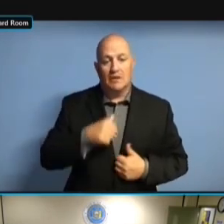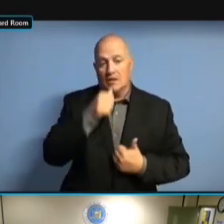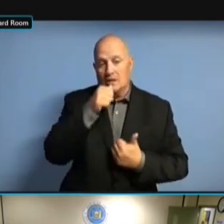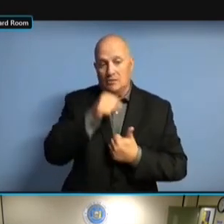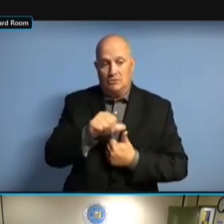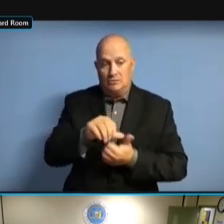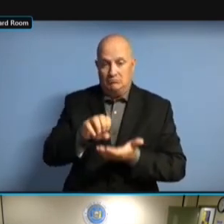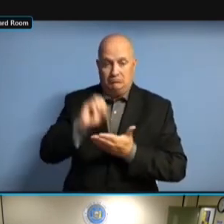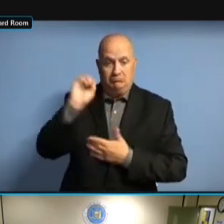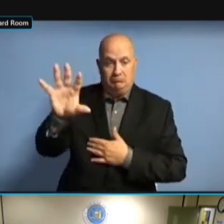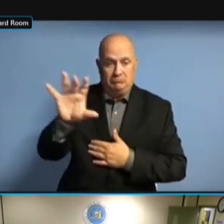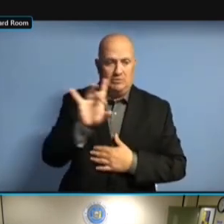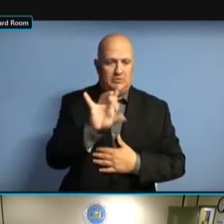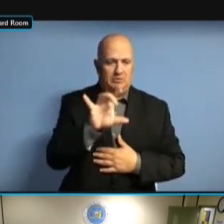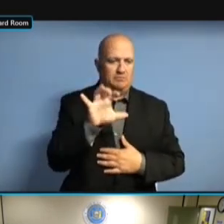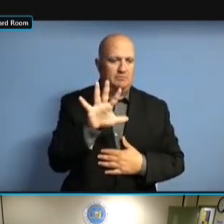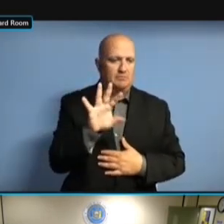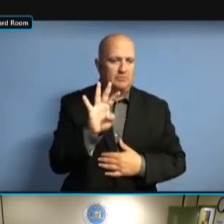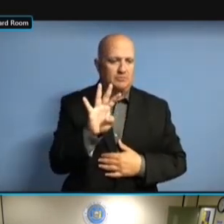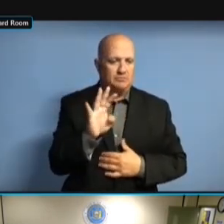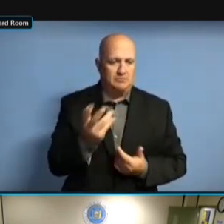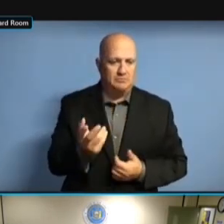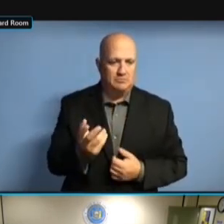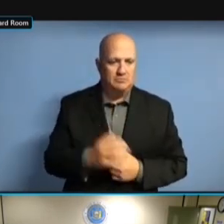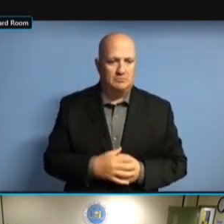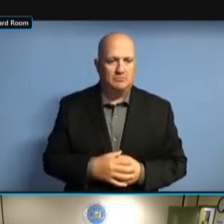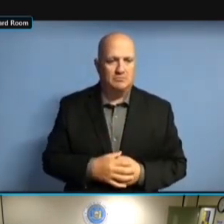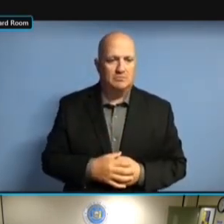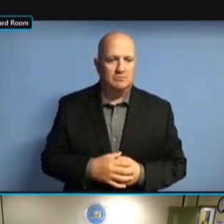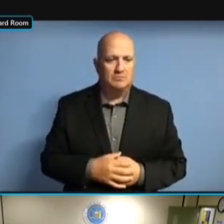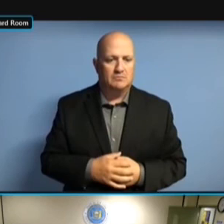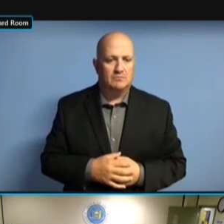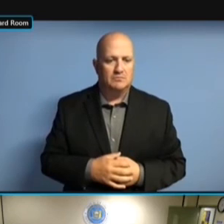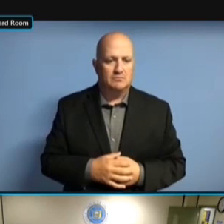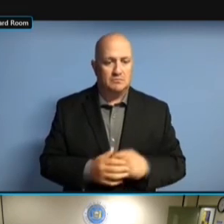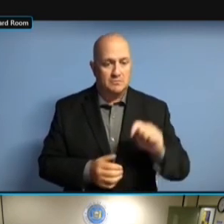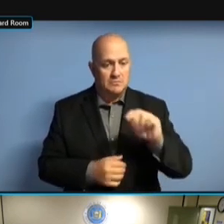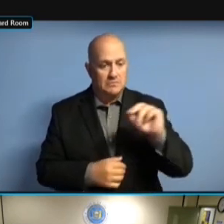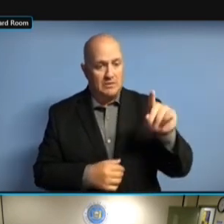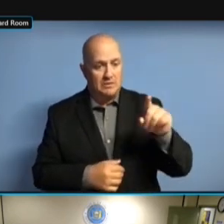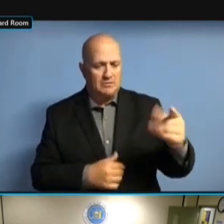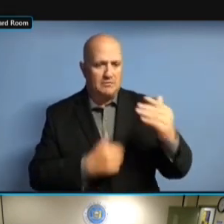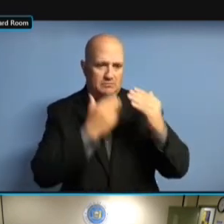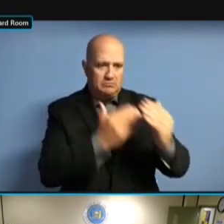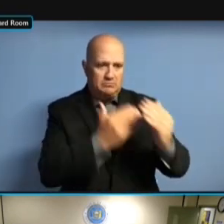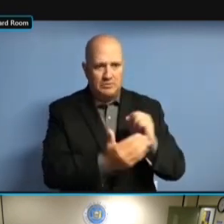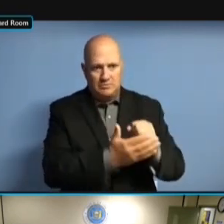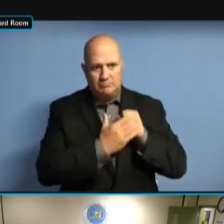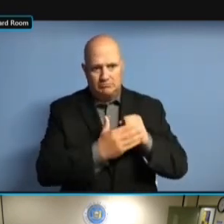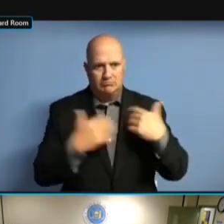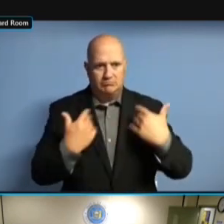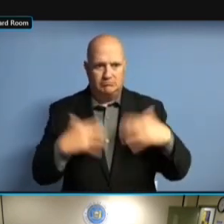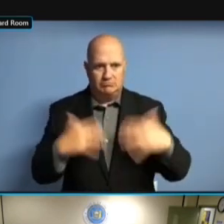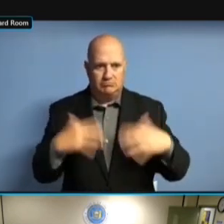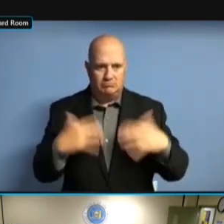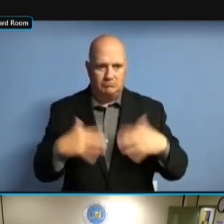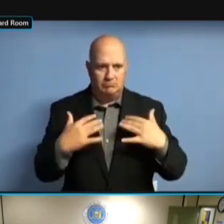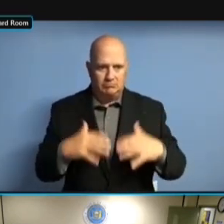A TOTAL OF 854 LETTERS. I HAVE TO THANK TODD A TOTAL OF 854 LETTERS. I HAVE TO THANK TODD FOR A TOTAL OF 854 LETTERS. I HAVE TO THANK TODD FOR HIS I HAVE TO THANK TODD FOR HIS I HAVE TO THANK TODD FOR HIS HELP I HAVE TO THANK TODD FOR HIS HELP IN I HAVE TO THANK TODD FOR HIS HELP IN GETTING I HAVE TO THANK TODD FOR HIS HELP IN GETTING THOSE I HAVE TO THANK TODD FOR HIS HELP IN GETTING THOSE LETTERS HELP IN GETTING THOSE LETTERS HELP IN GETTING THOSE LETTERS OUT, HELP IN GETTING THOSE LETTERS OUT, BECAUSE HELP IN GETTING THOSE LETTERS OUT, BECAUSE WE HELP IN GETTING THOSE LETTERS OUT, BECAUSE WE WERE HELP IN GETTING THOSE LETTERS OUT, BECAUSE WE WERE ABLE HELP IN GETTING THOSE LETTERS OUT, BECAUSE WE WERE ABLE TO OUT, BECAUSE WE WERE ABLE TO OUT, BECAUSE WE WERE ABLE TO FIND OUT, BECAUSE WE WERE ABLE TO FIND A OUT, BECAUSE WE WERE ABLE TO FIND A WAY OUT, BECAUSE WE WERE ABLE TO FIND A WAY TO OUT, BECAUSE WE WERE ABLE TO FIND A WAY TO GET OUT, BECAUSE WE WERE ABLE TO FIND A WAY TO GET THEM OUT, BECAUSE WE WERE ABLE TO FIND A WAY TO GET THEM OUT OUT, BECAUSE WE WERE ABLE TO FIND A WAY TO GET THEM OUT FIRST FIND A WAY TO GET THEM OUT FIRST FIND A WAY TO GET THEM OUT FIRST CLASS, FIND A WAY TO GET THEM OUT FIRST CLASS, SO FIND A WAY TO GET THEM OUT FIRST CLASS, SO WE FIND A WAY TO GET THEM OUT FIRST CLASS, SO WE DID FIND A WAY TO GET THEM OUT FIRST CLASS, SO WE DID THAT.